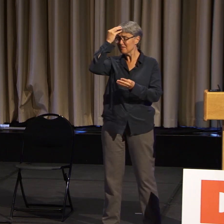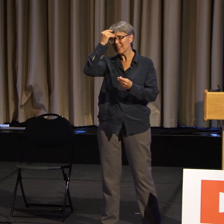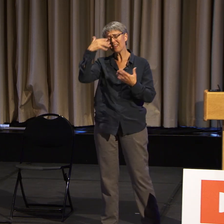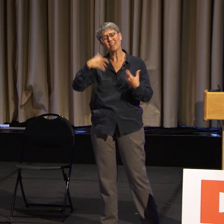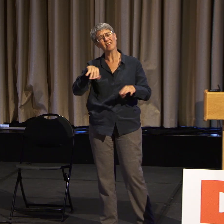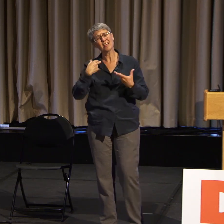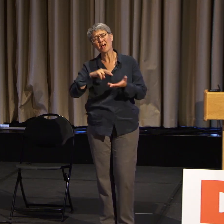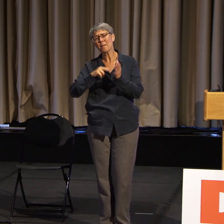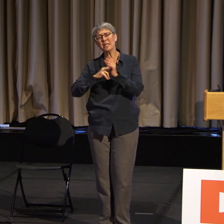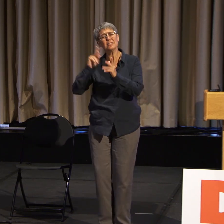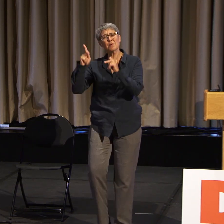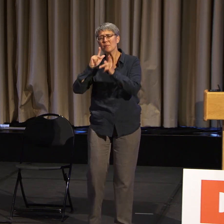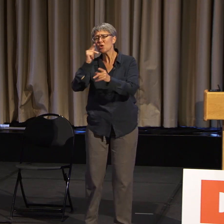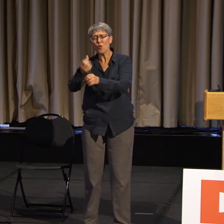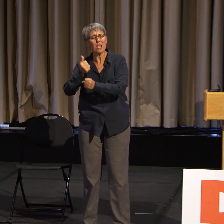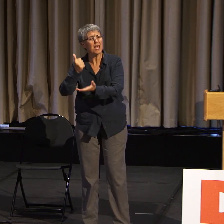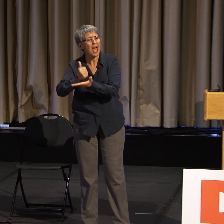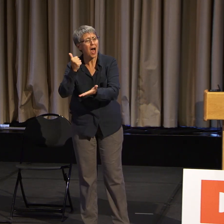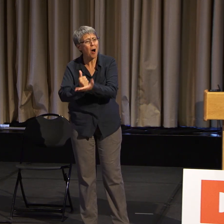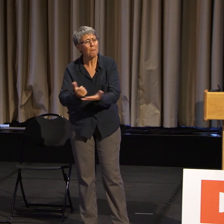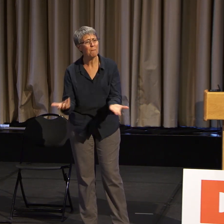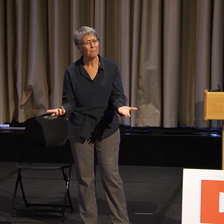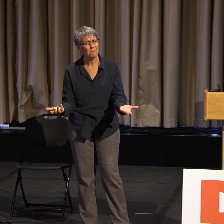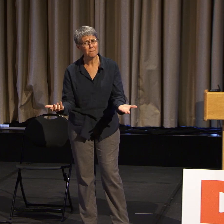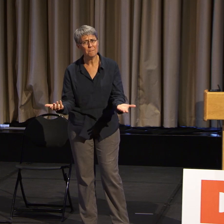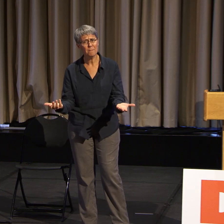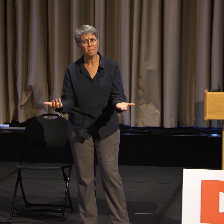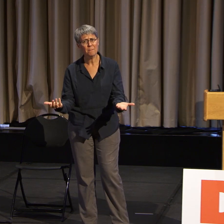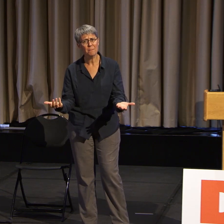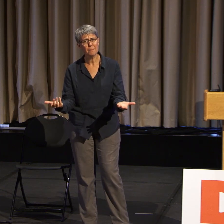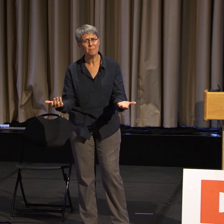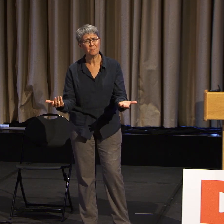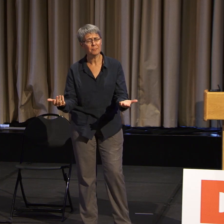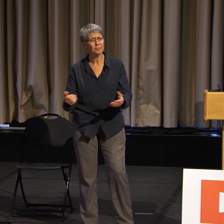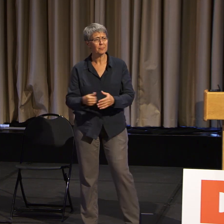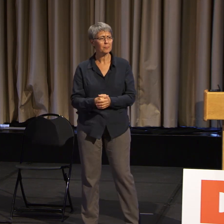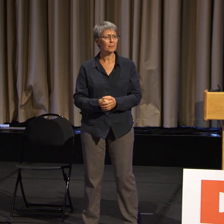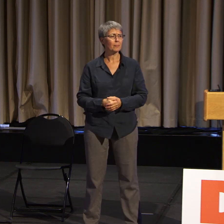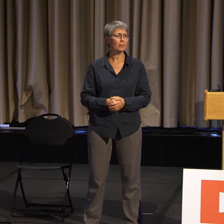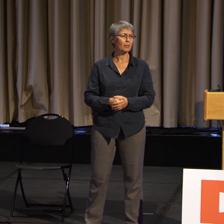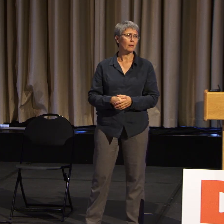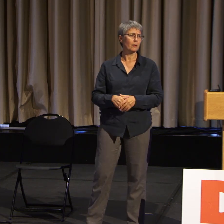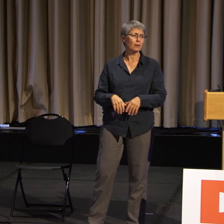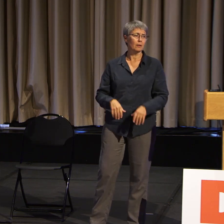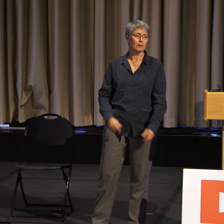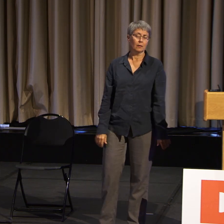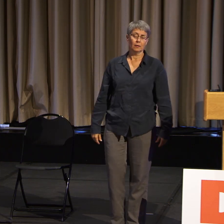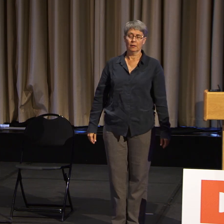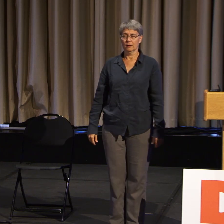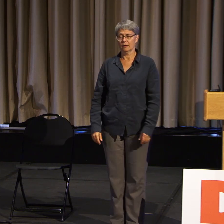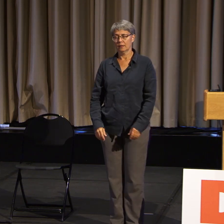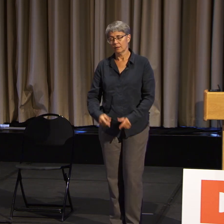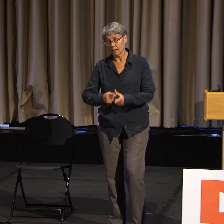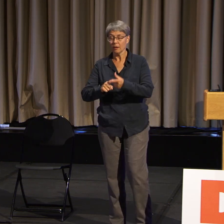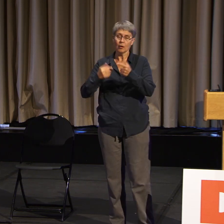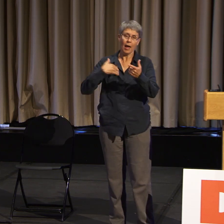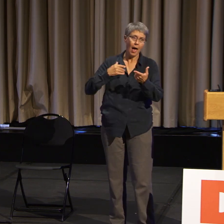to get the help if they want it. And I'm not going to even go into forced psychiatry and all that because I believe that if you don't want it,